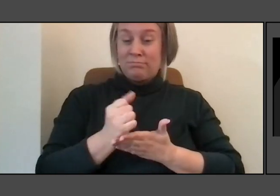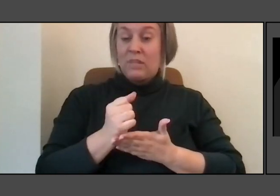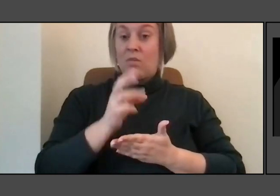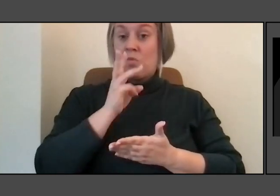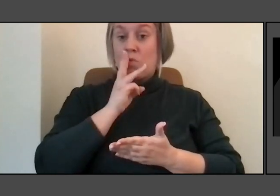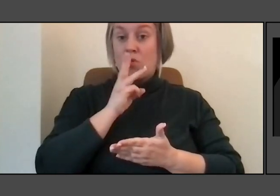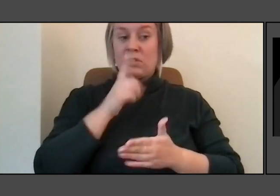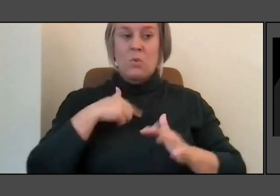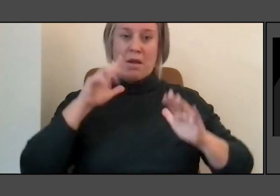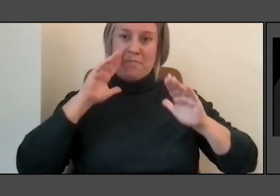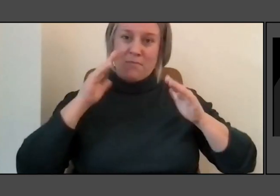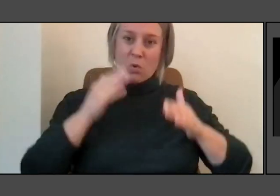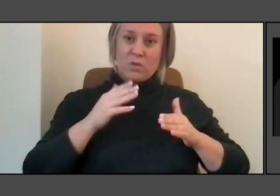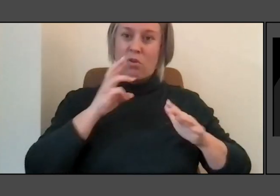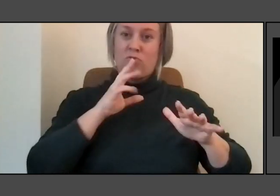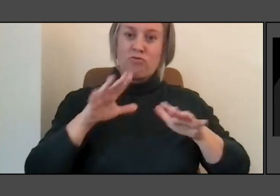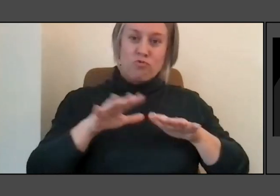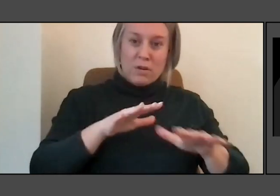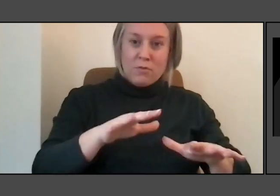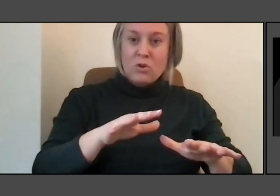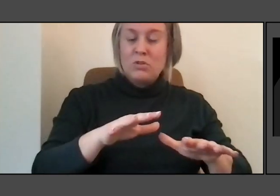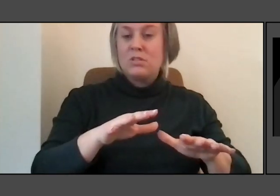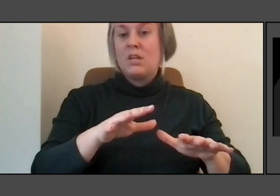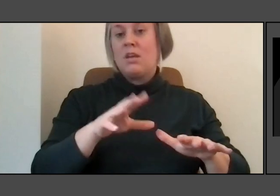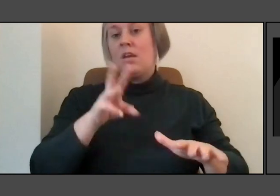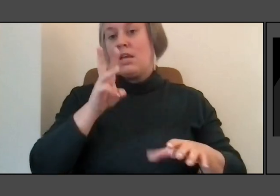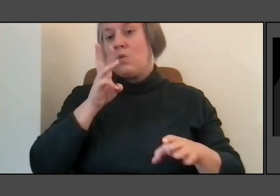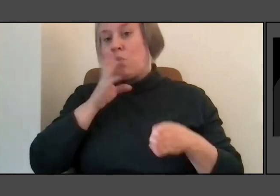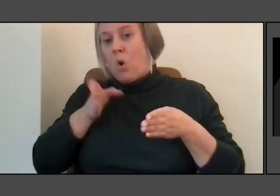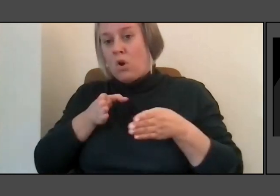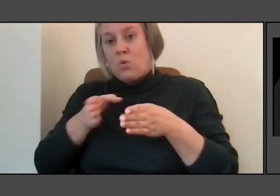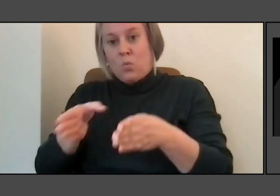as just so vital and so endangered right now.